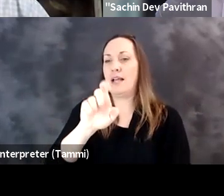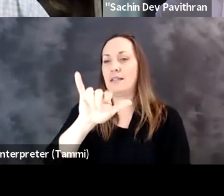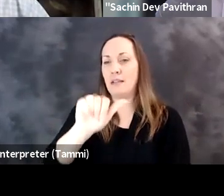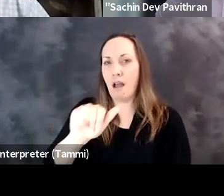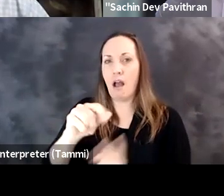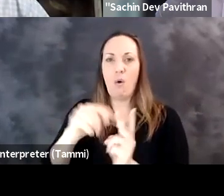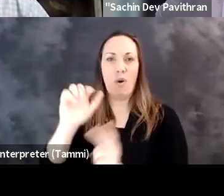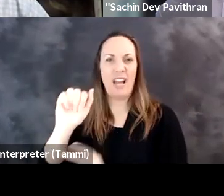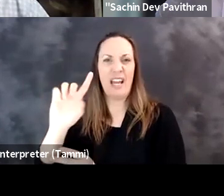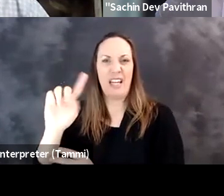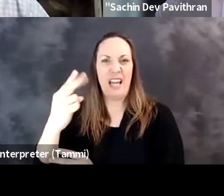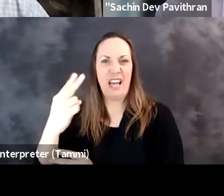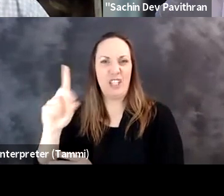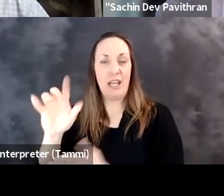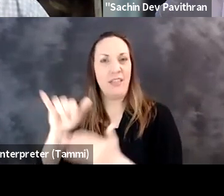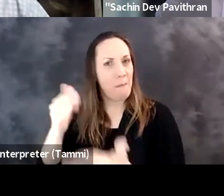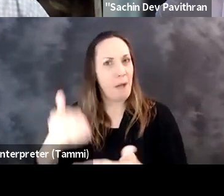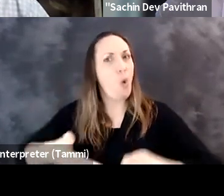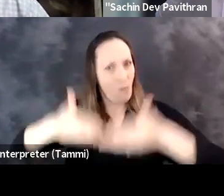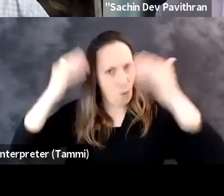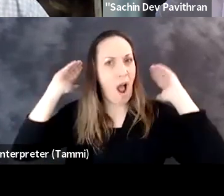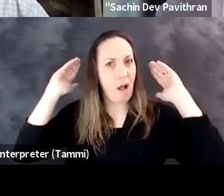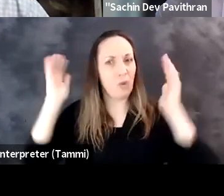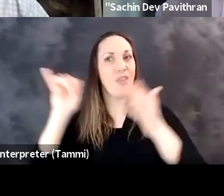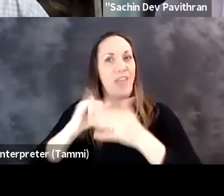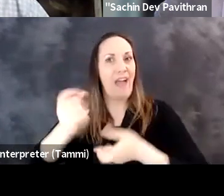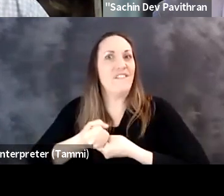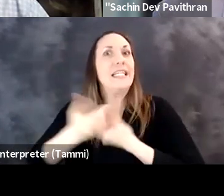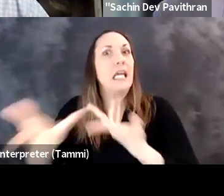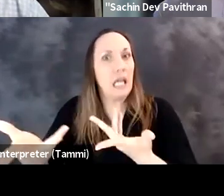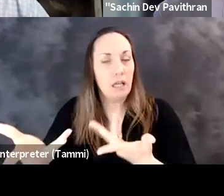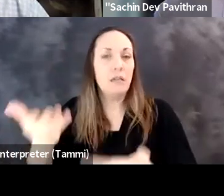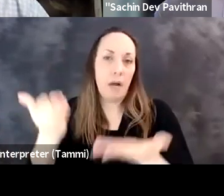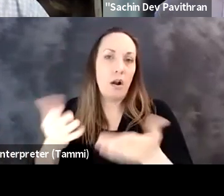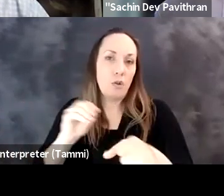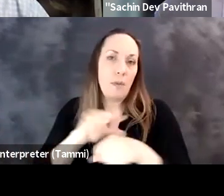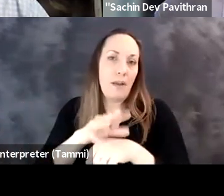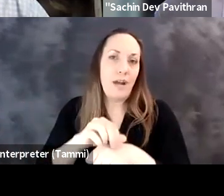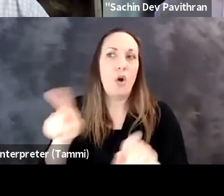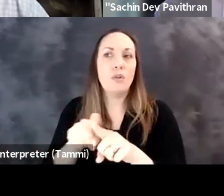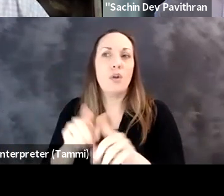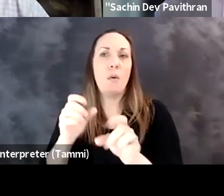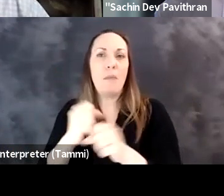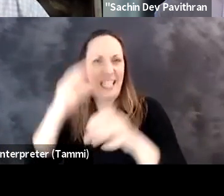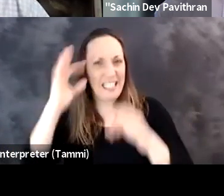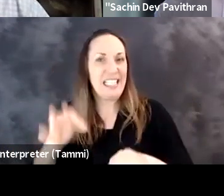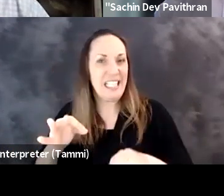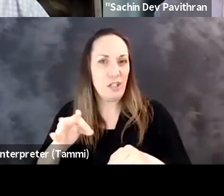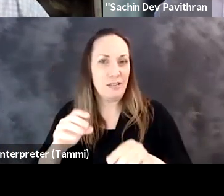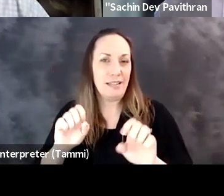And as someone with cognitive accessibility needs with dyslexia and ADHD, that overwhelm, that fatigue that is caused by all of this also affects